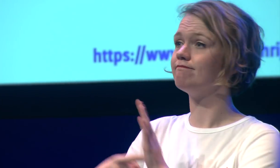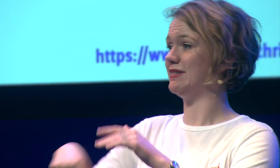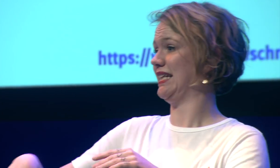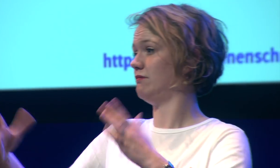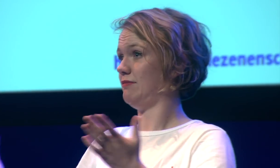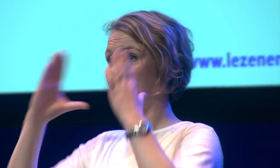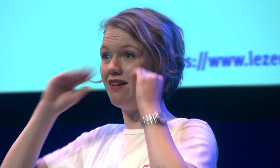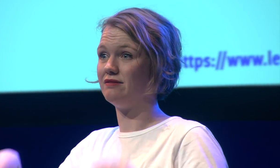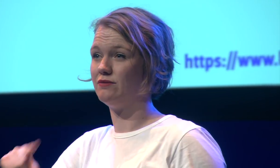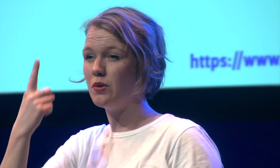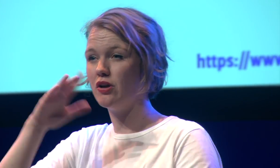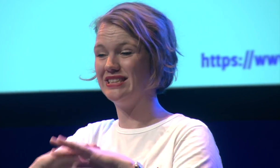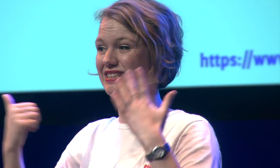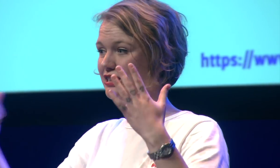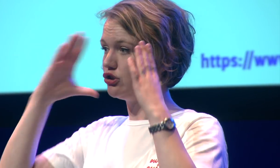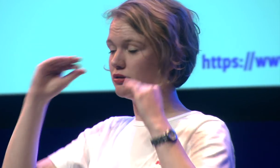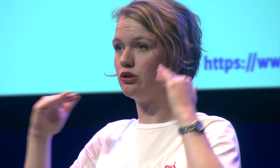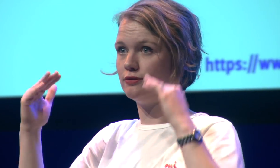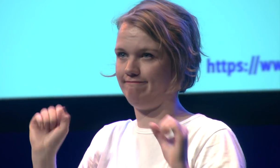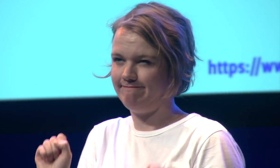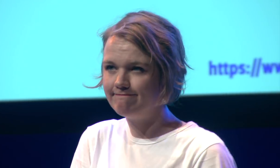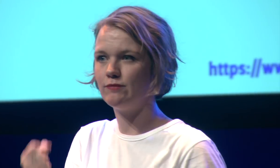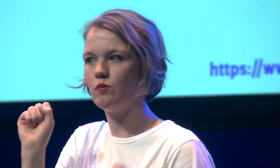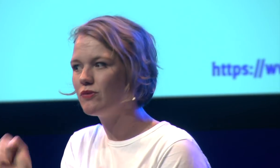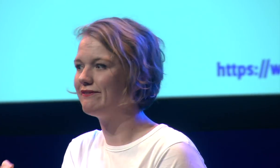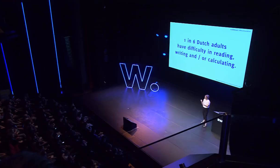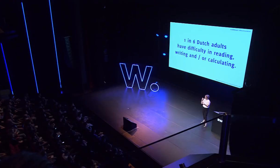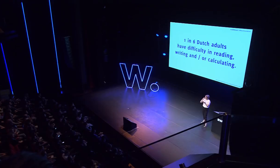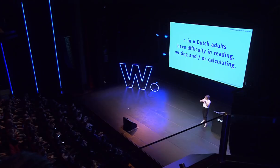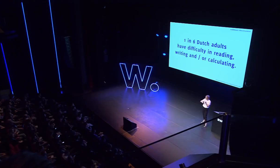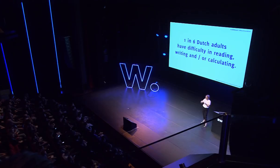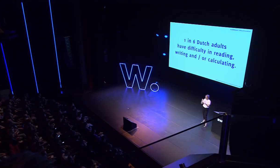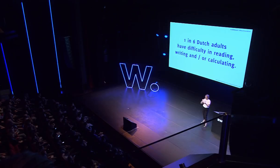also in the Netherlands 1 in 6 Dutch adults have difficulty in reading